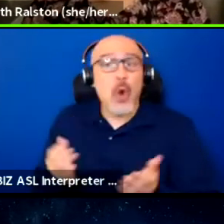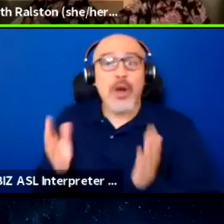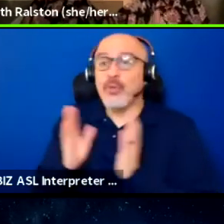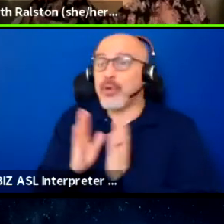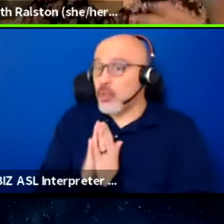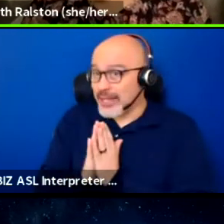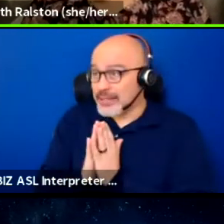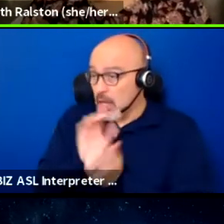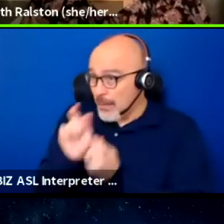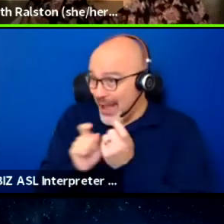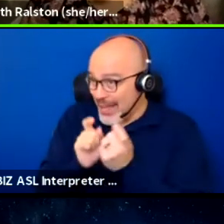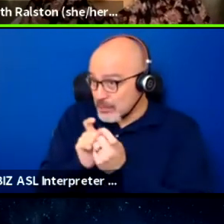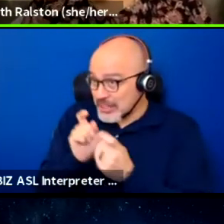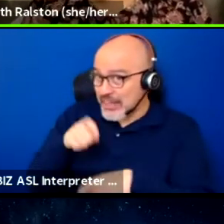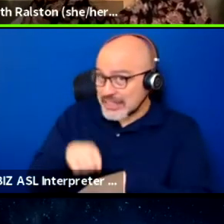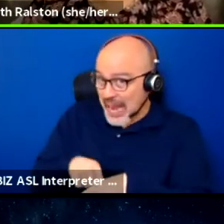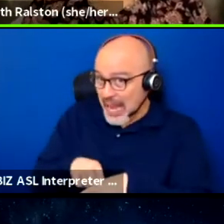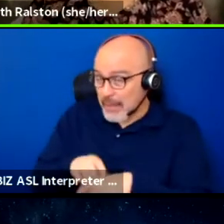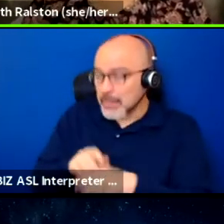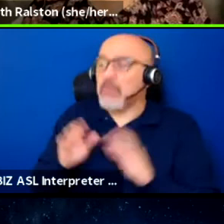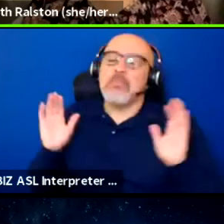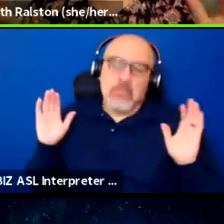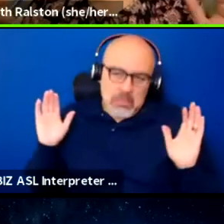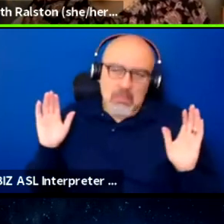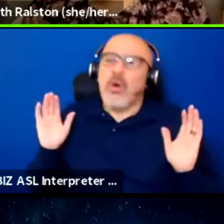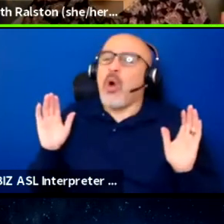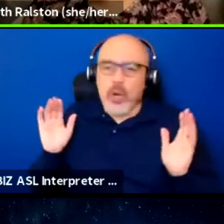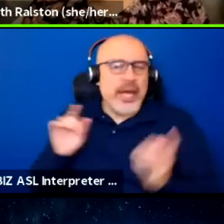then maybe you don't have certain accommodations, which is fine,